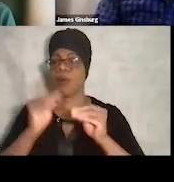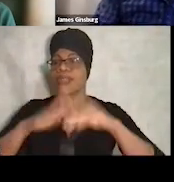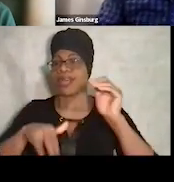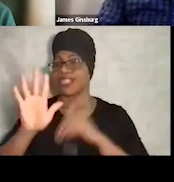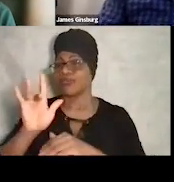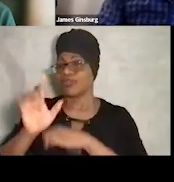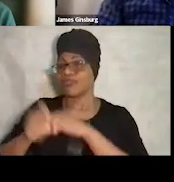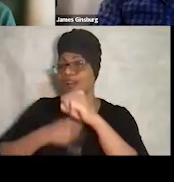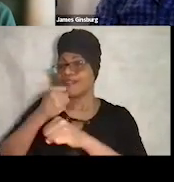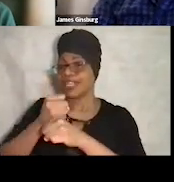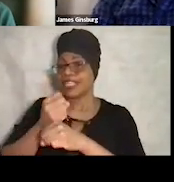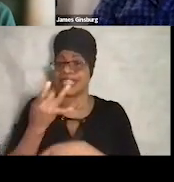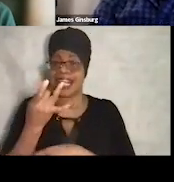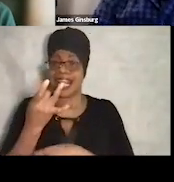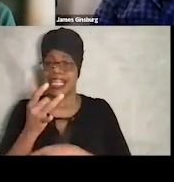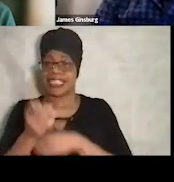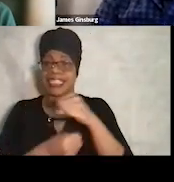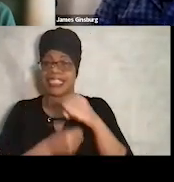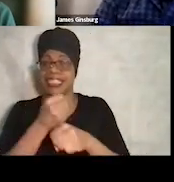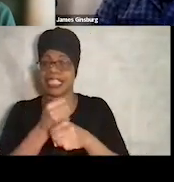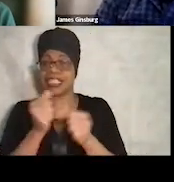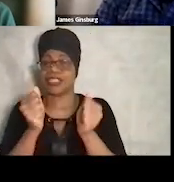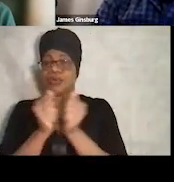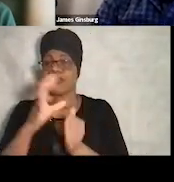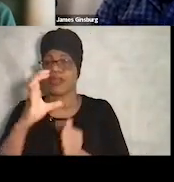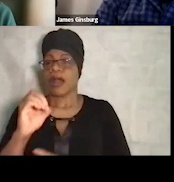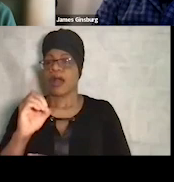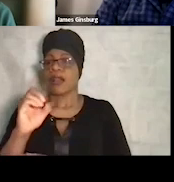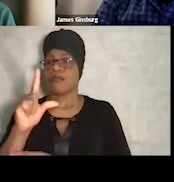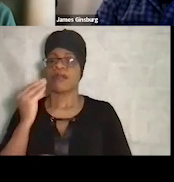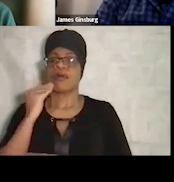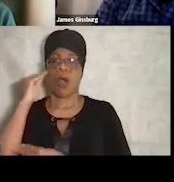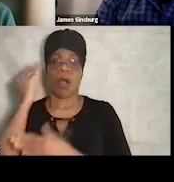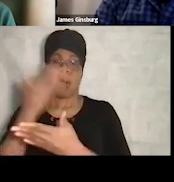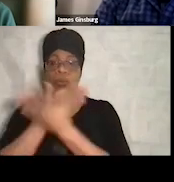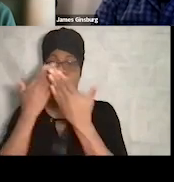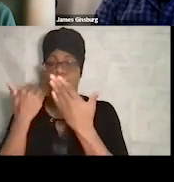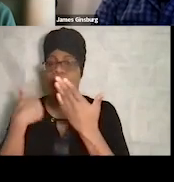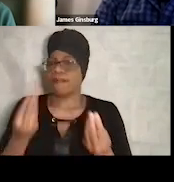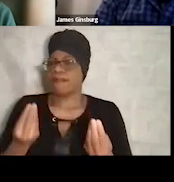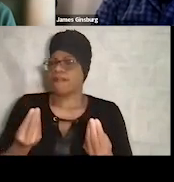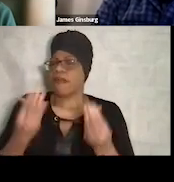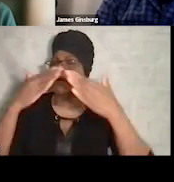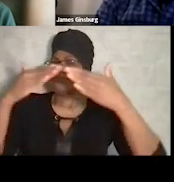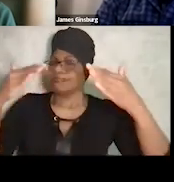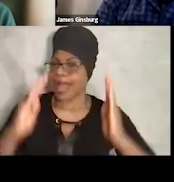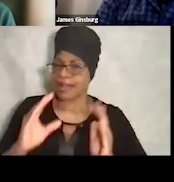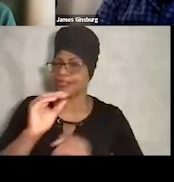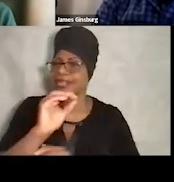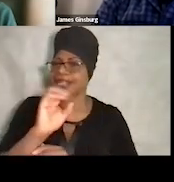with the Colorado Coalition for the Homeless, where he oversaw multiple housing case management and recovery programs.